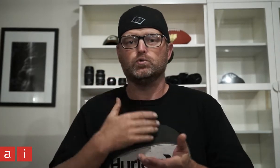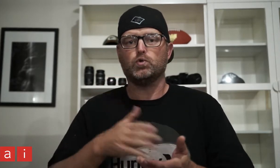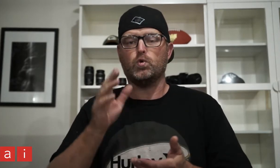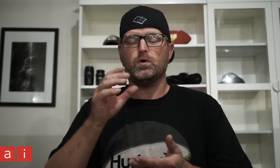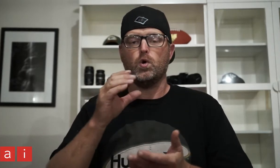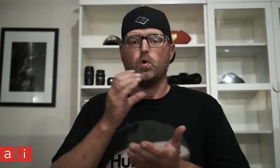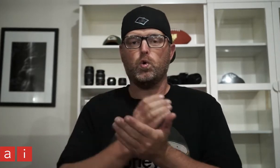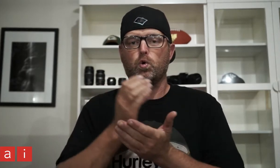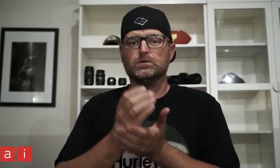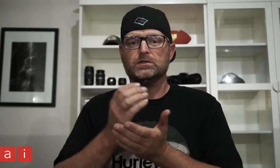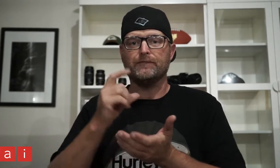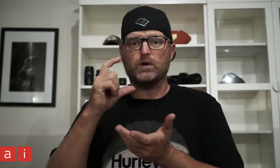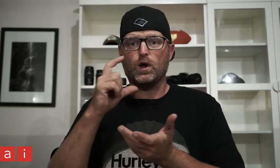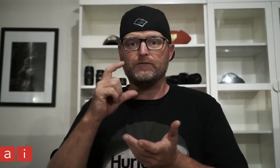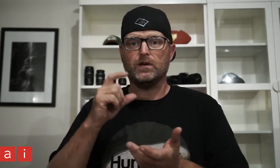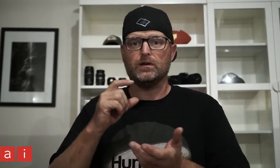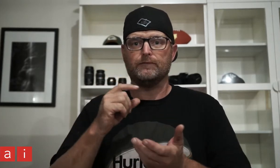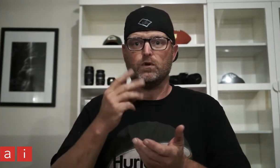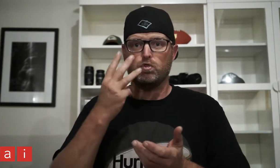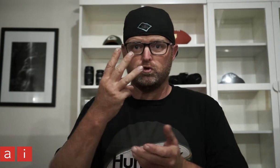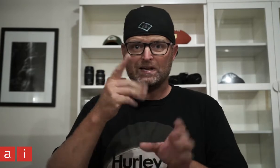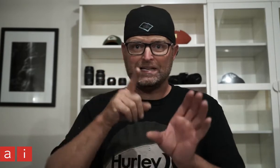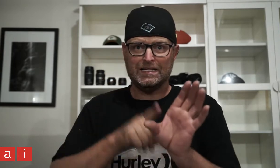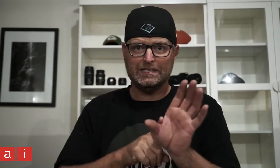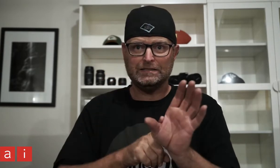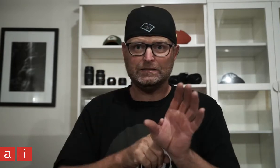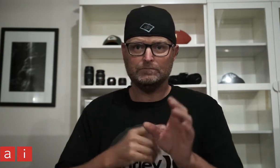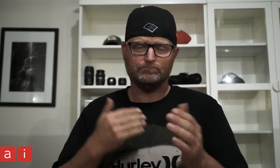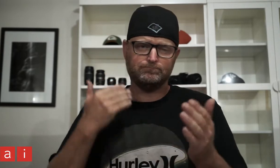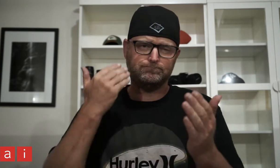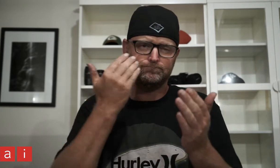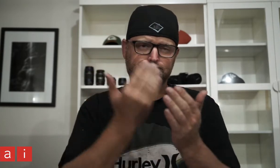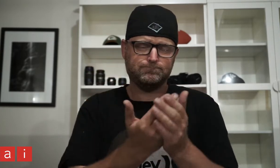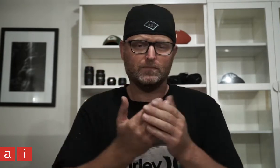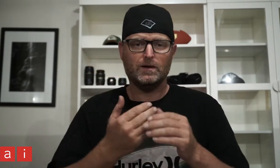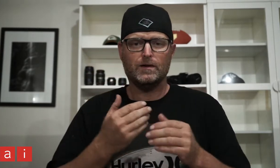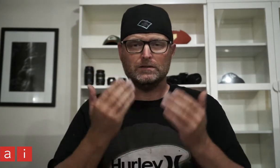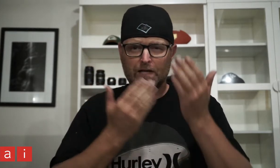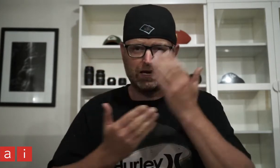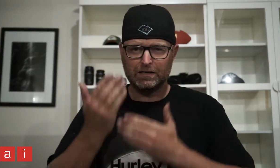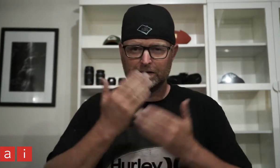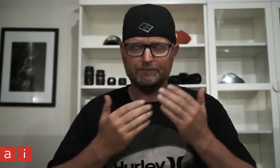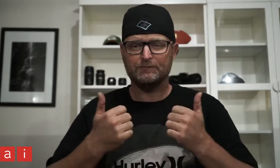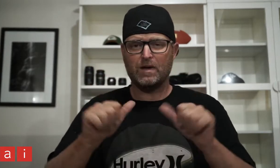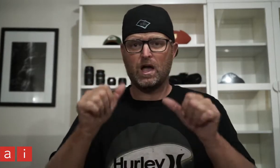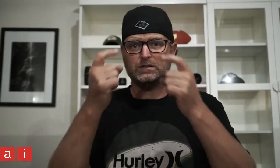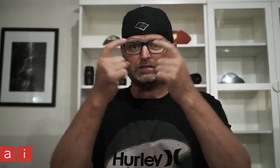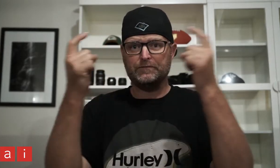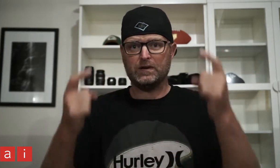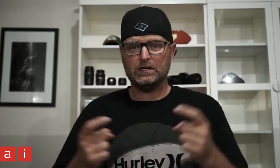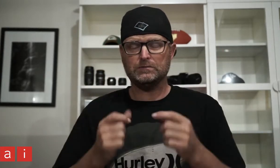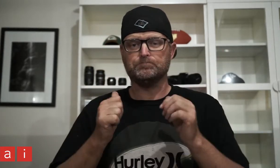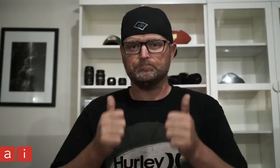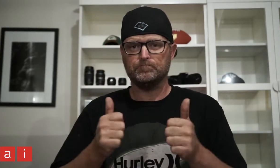So I enrolled in a Photography course, studied for three years and got my Certificate.